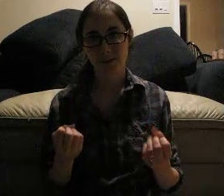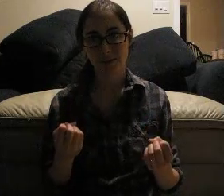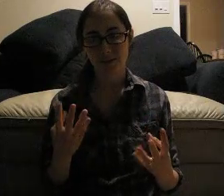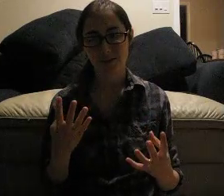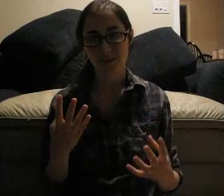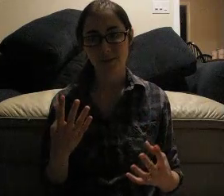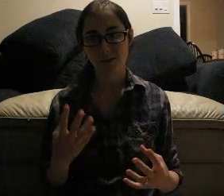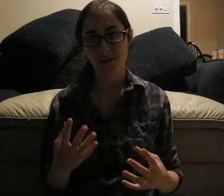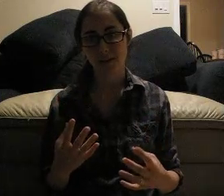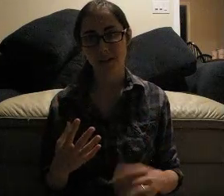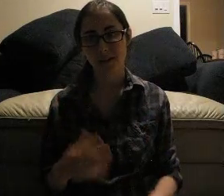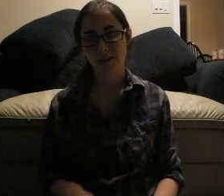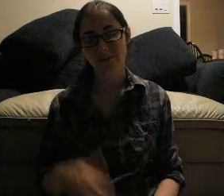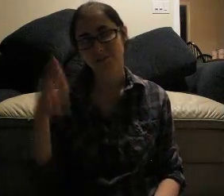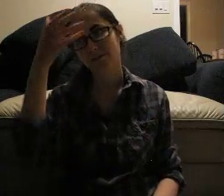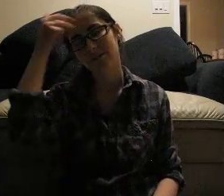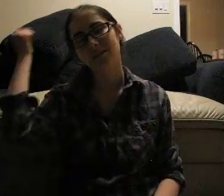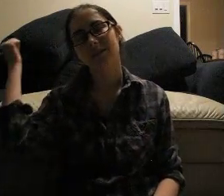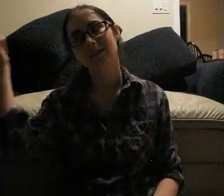I've forgotten A LOT